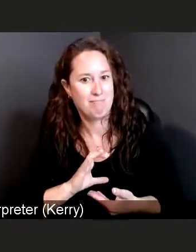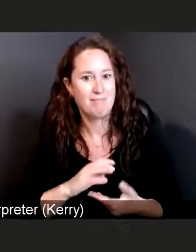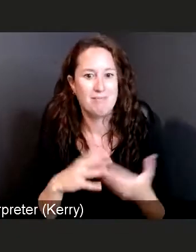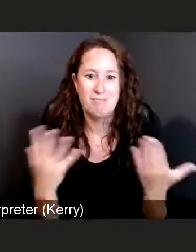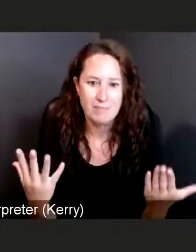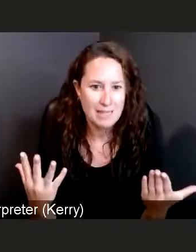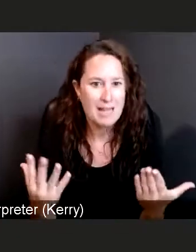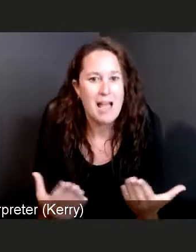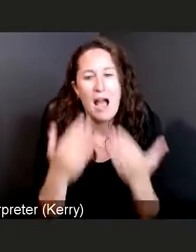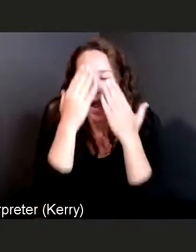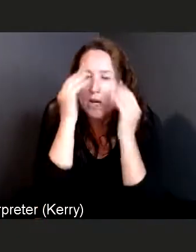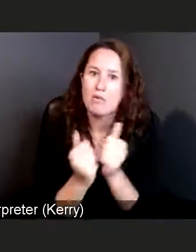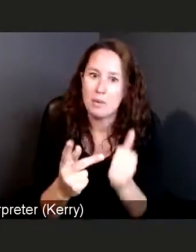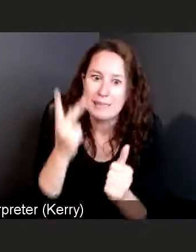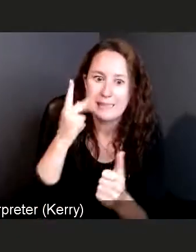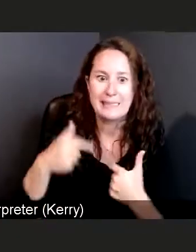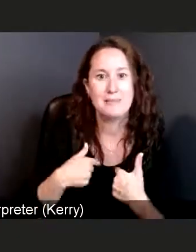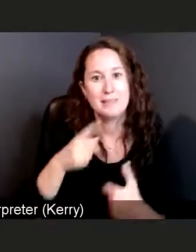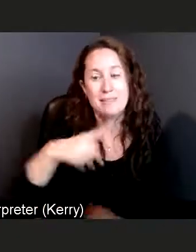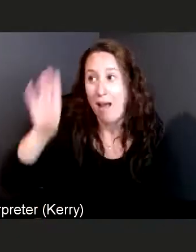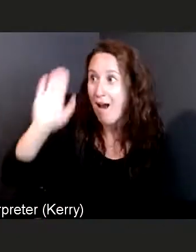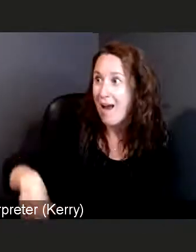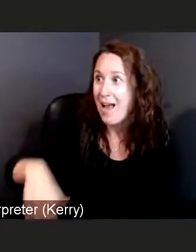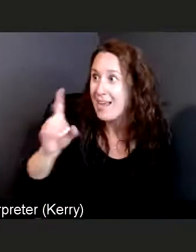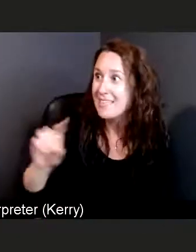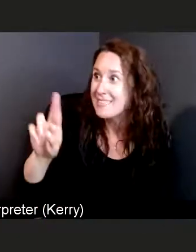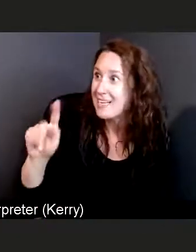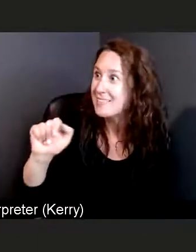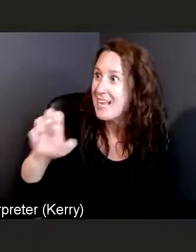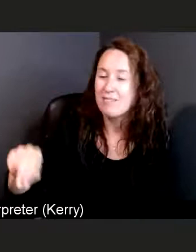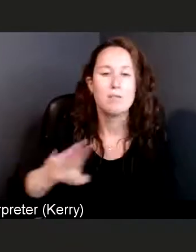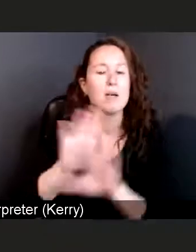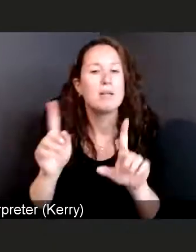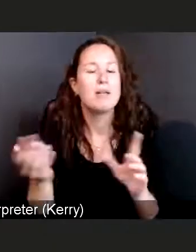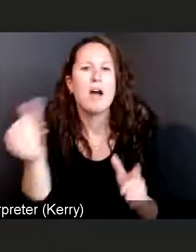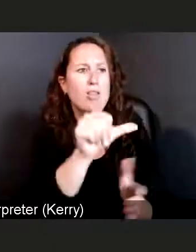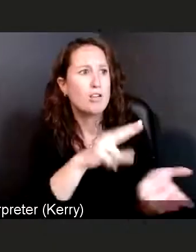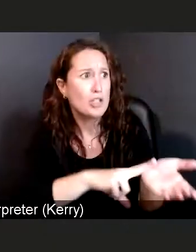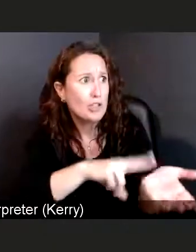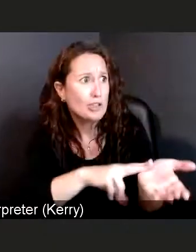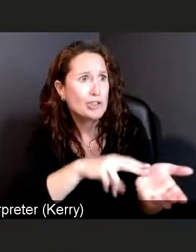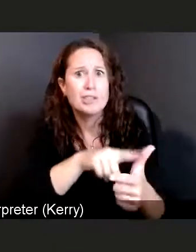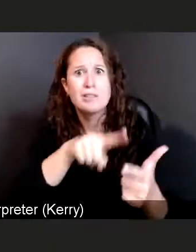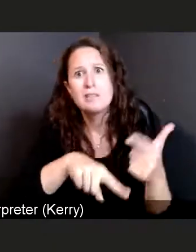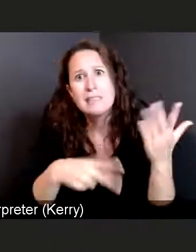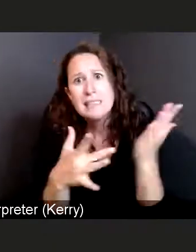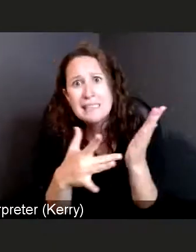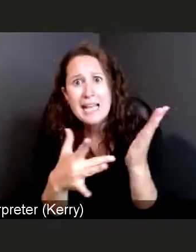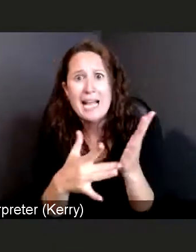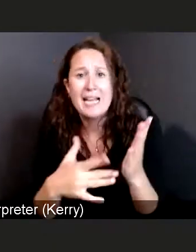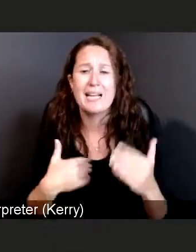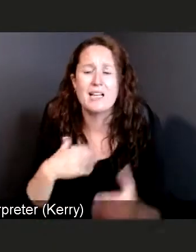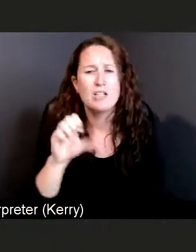"Hey, Dr. Tam." But if you see a nurse, or if you see a tech wearing scrubs, or when they're wearing one of these tags,